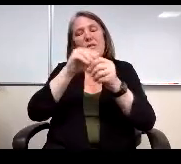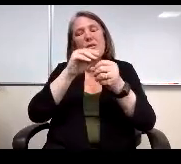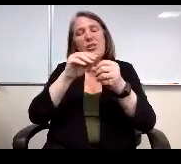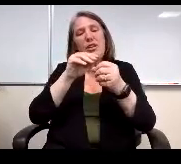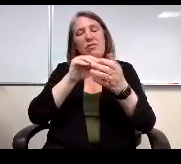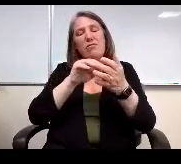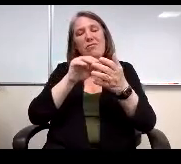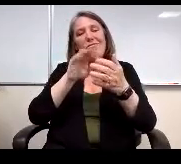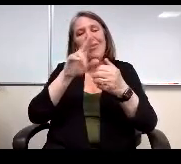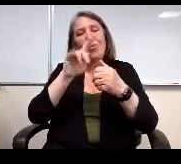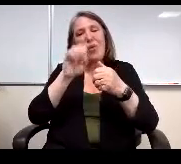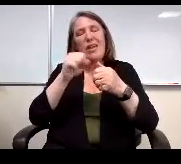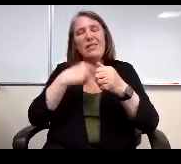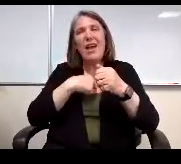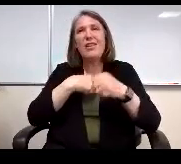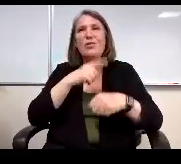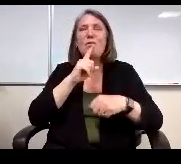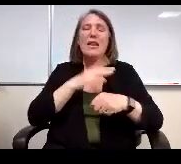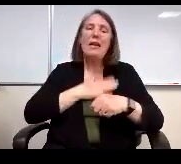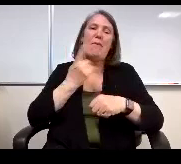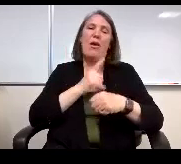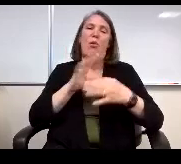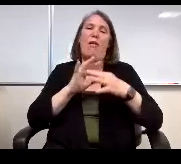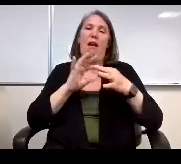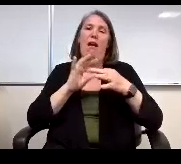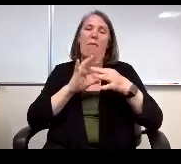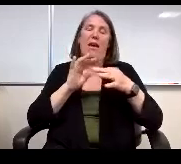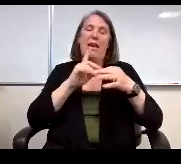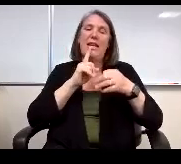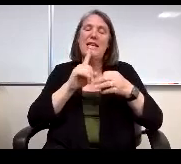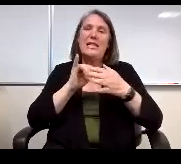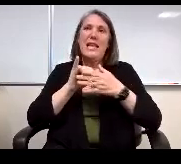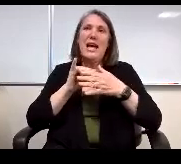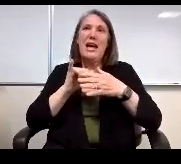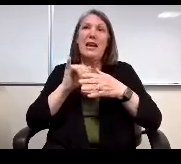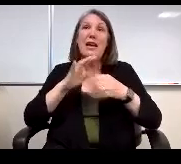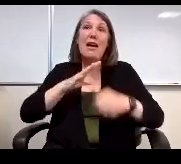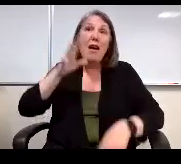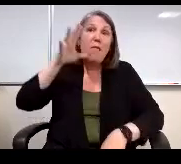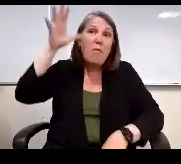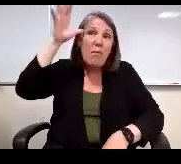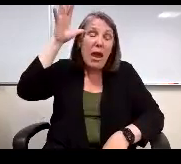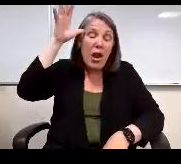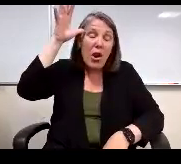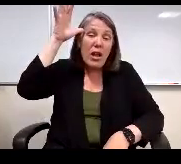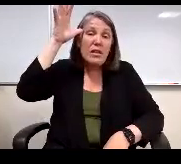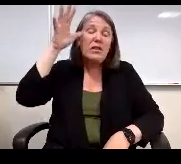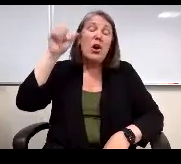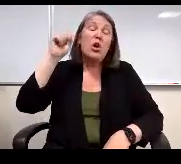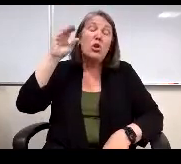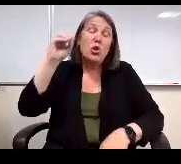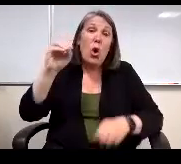And I just my only comment is that parents are so important to